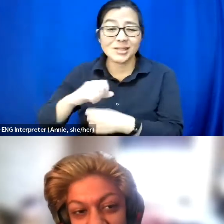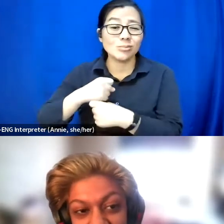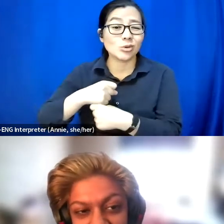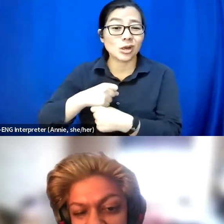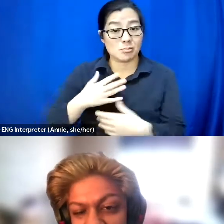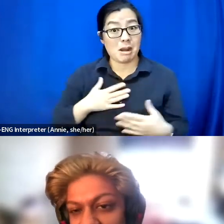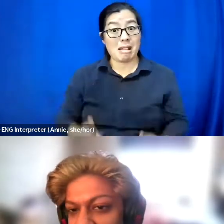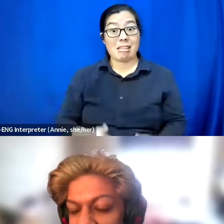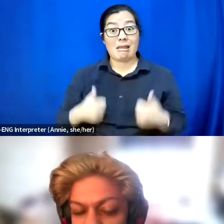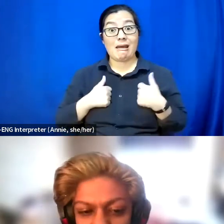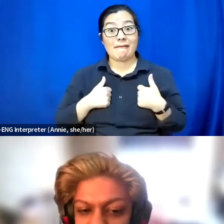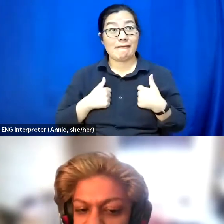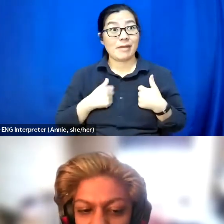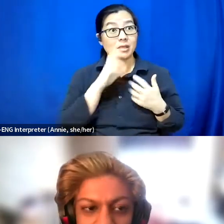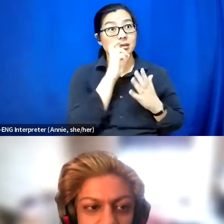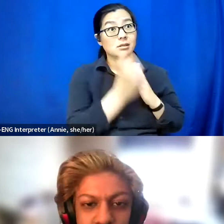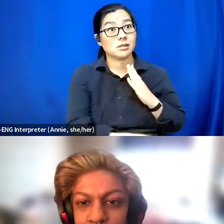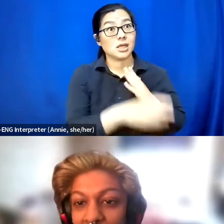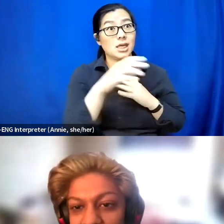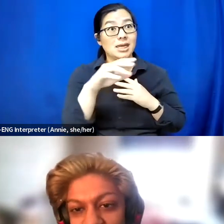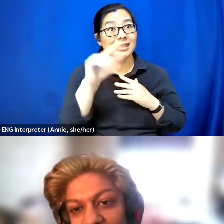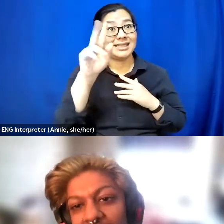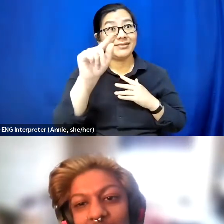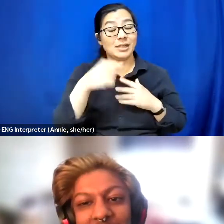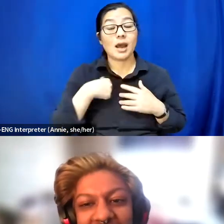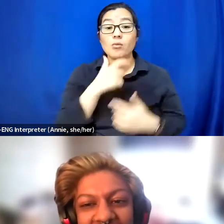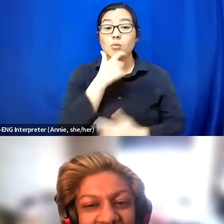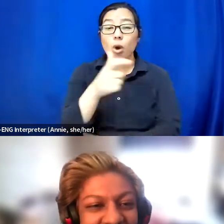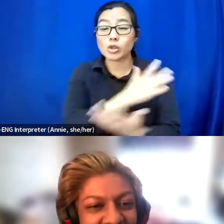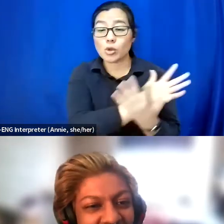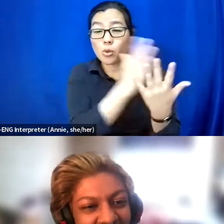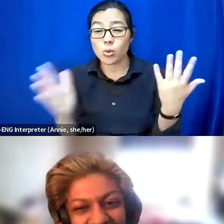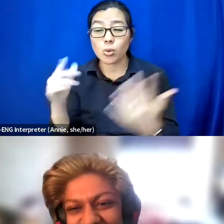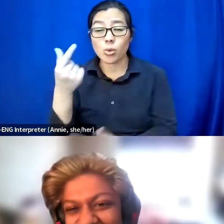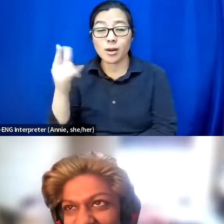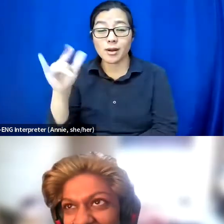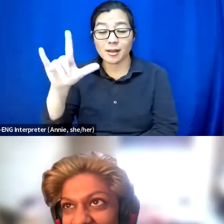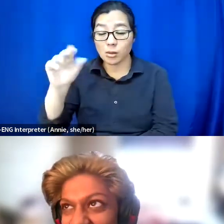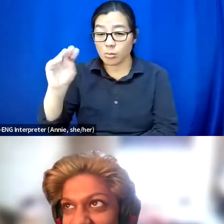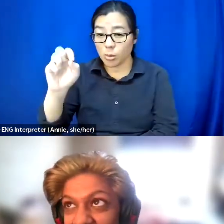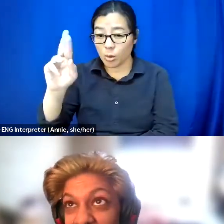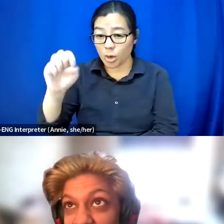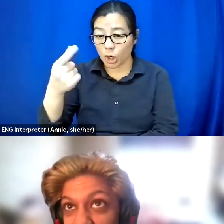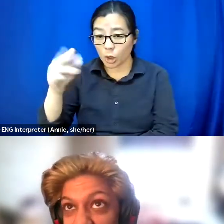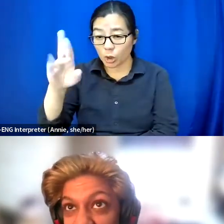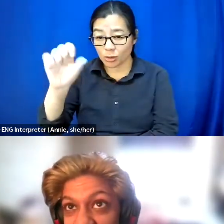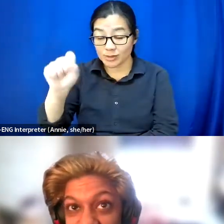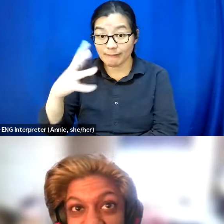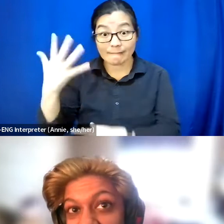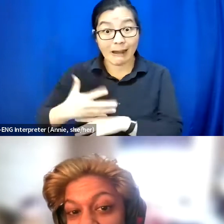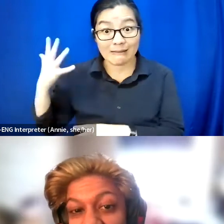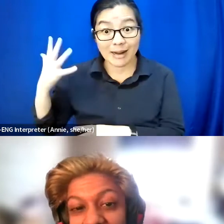I have watched Gilmore girls five times, and it's I can tell you everything